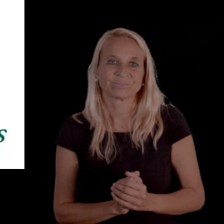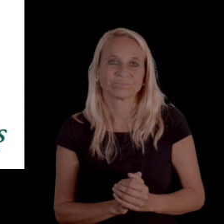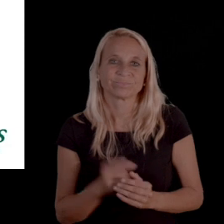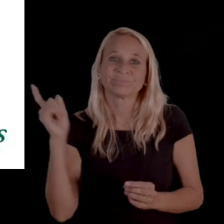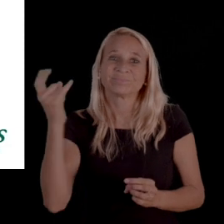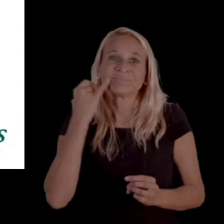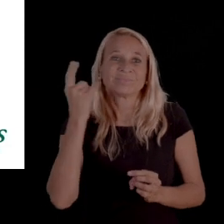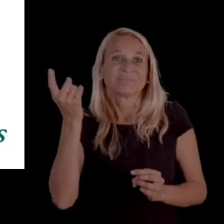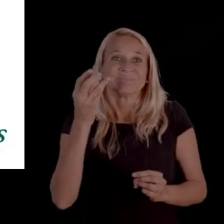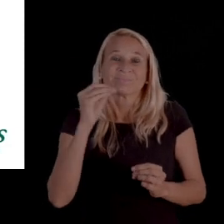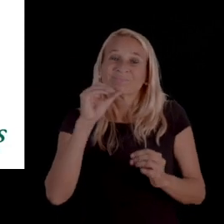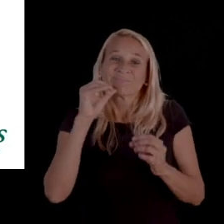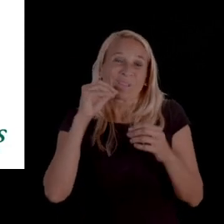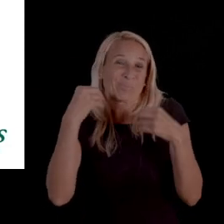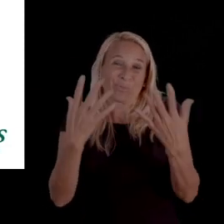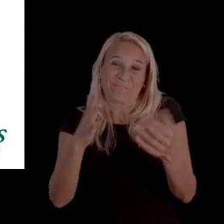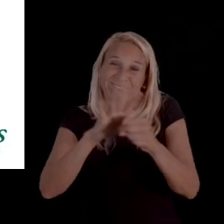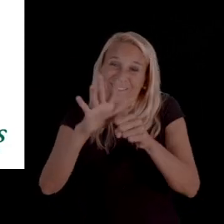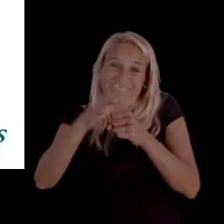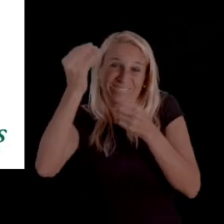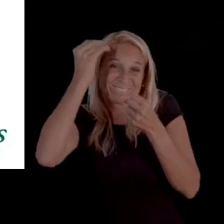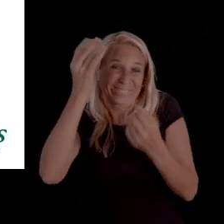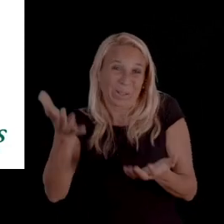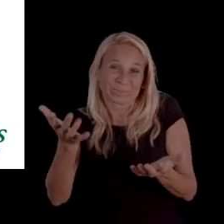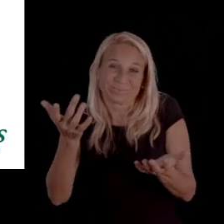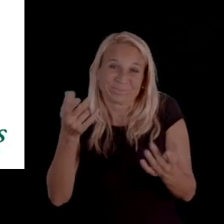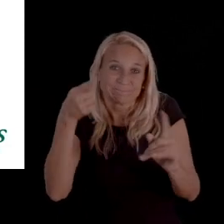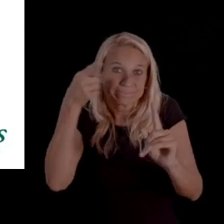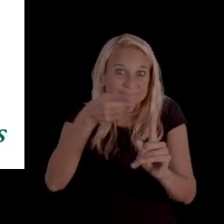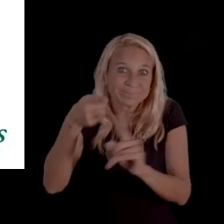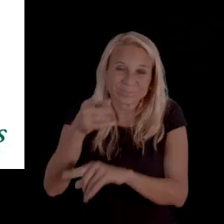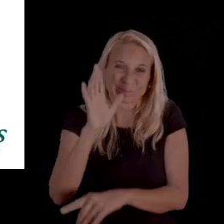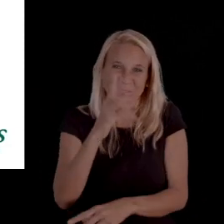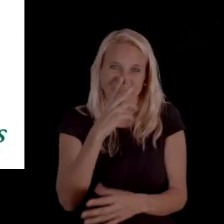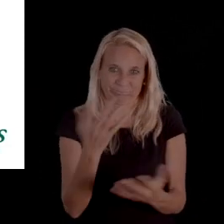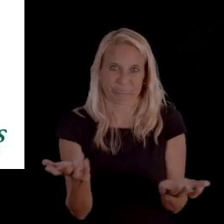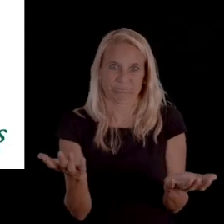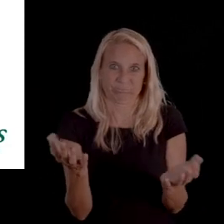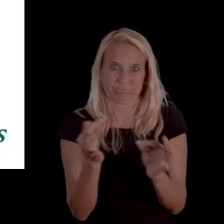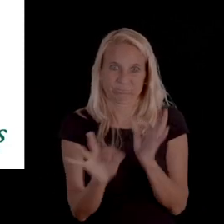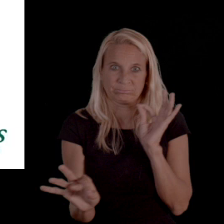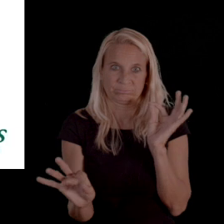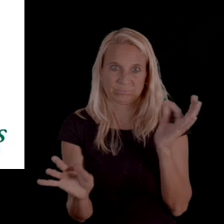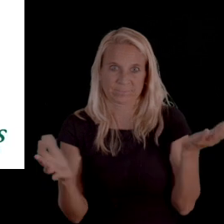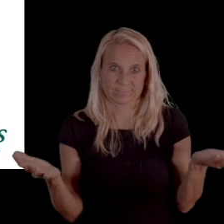They don't provide enough within this information, information potentially,